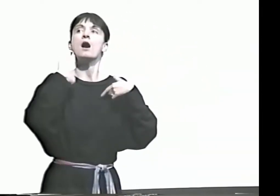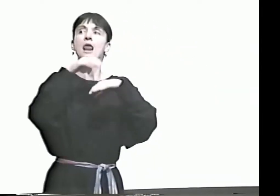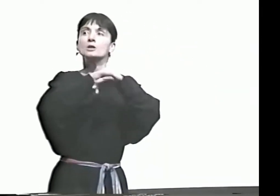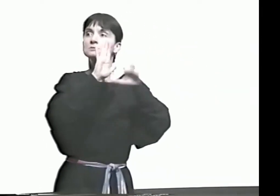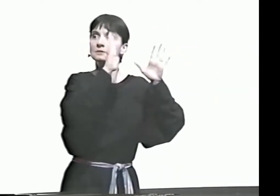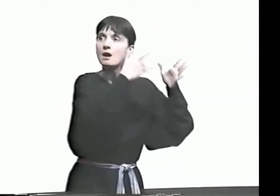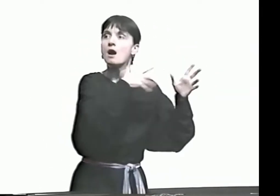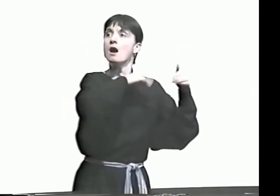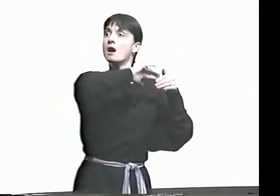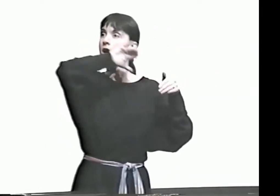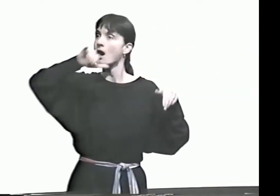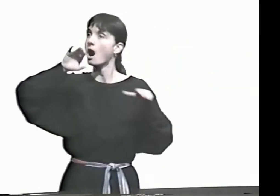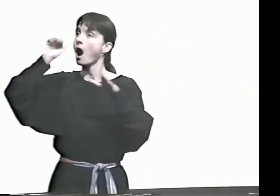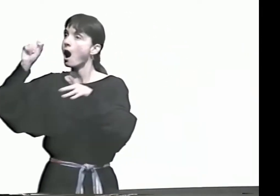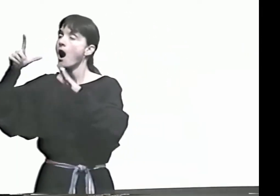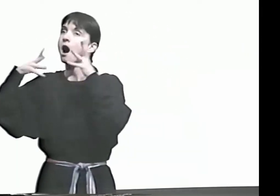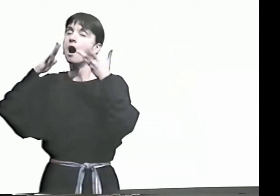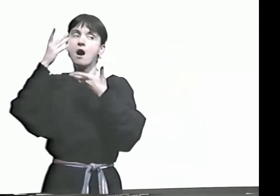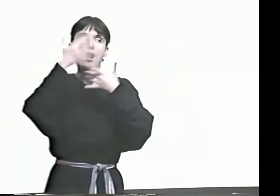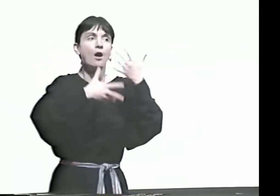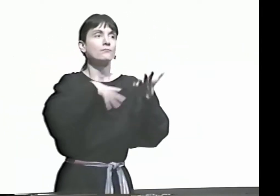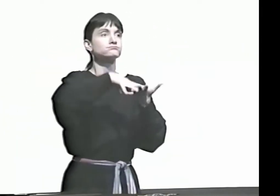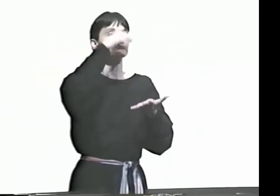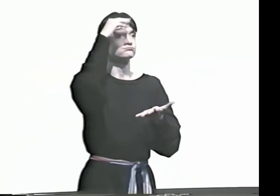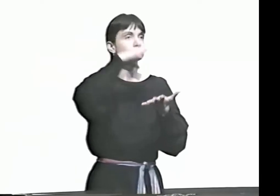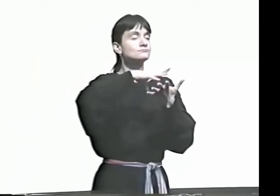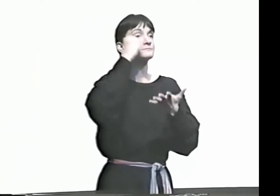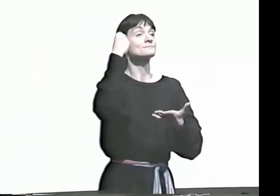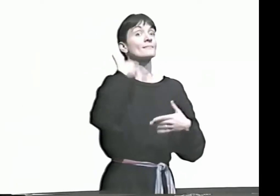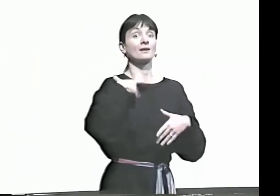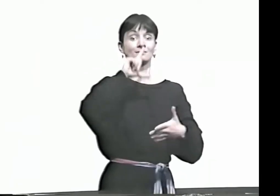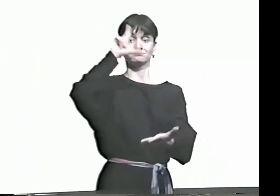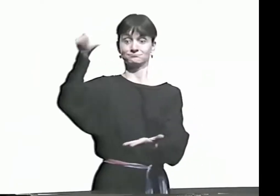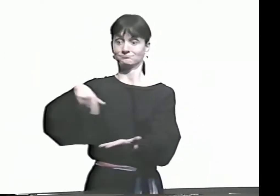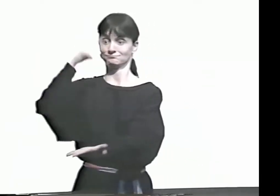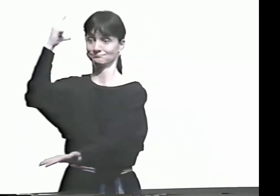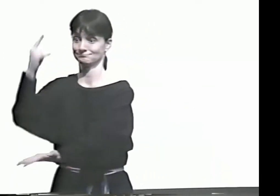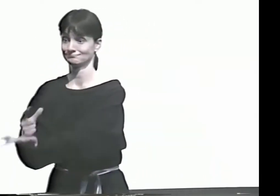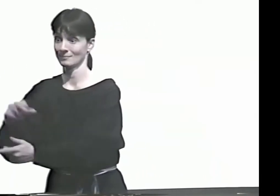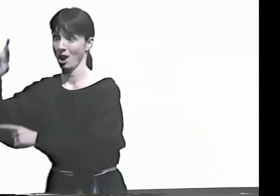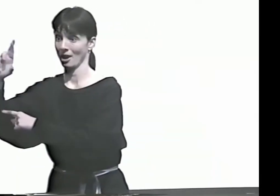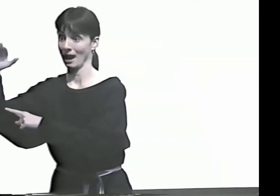"OH, TRANSLATION ISN'T WHAT I NEED TO BE DOING. I CAN FOCUS ON ASL AS THE SOURCE."